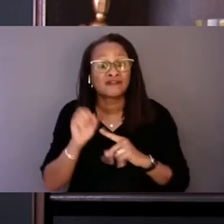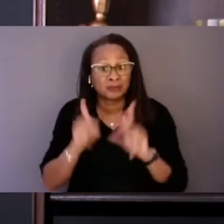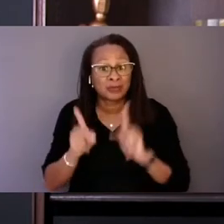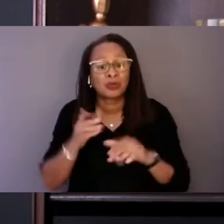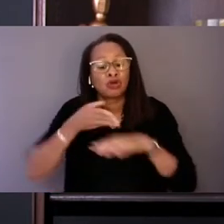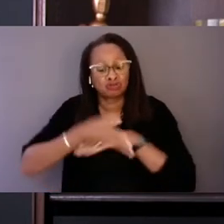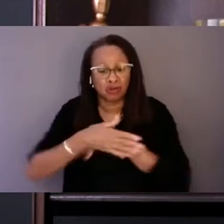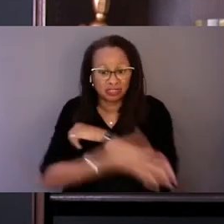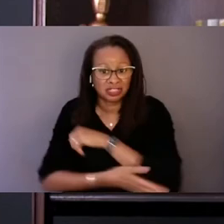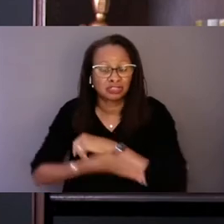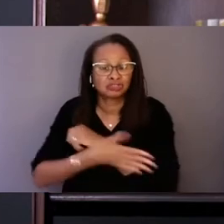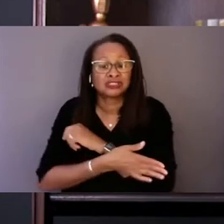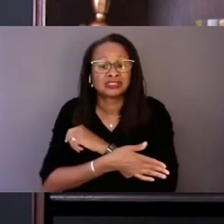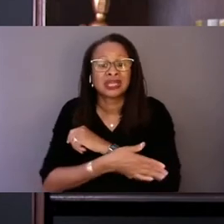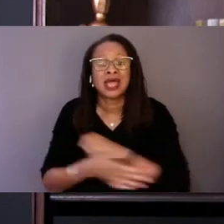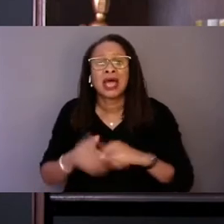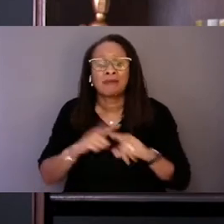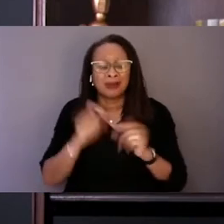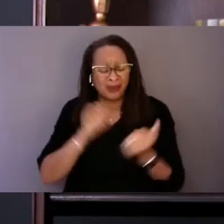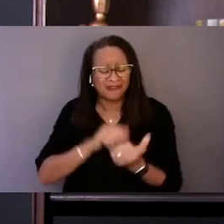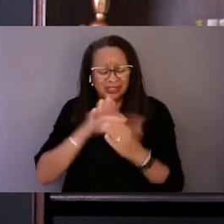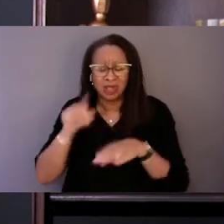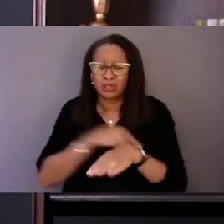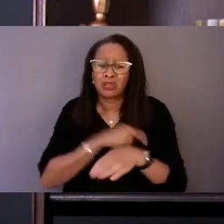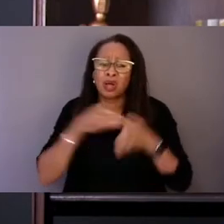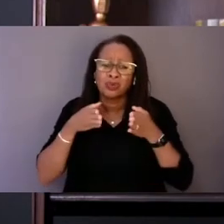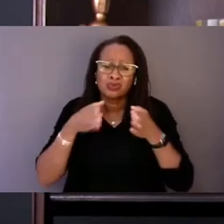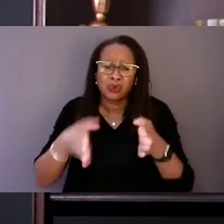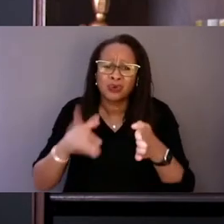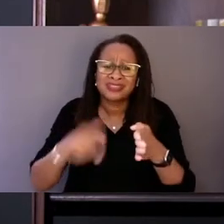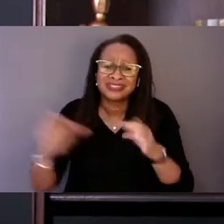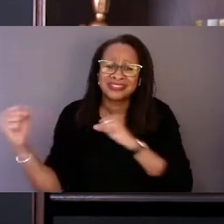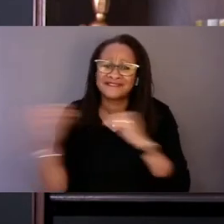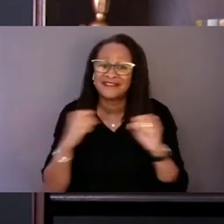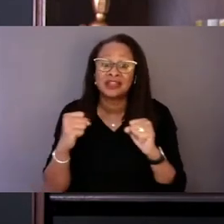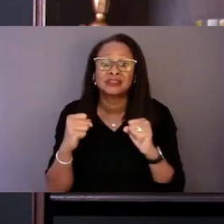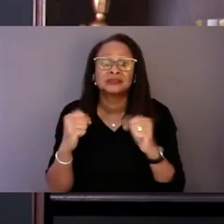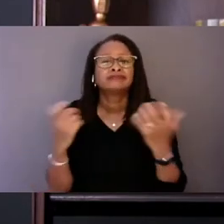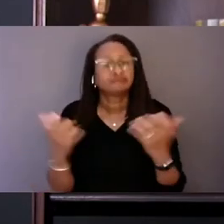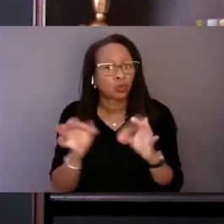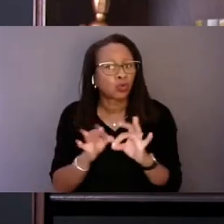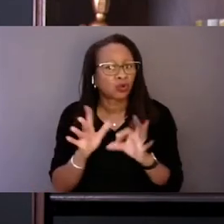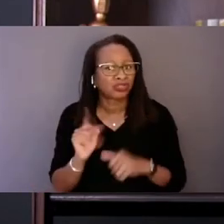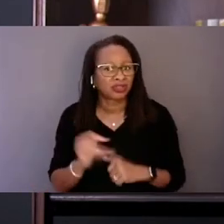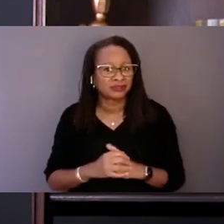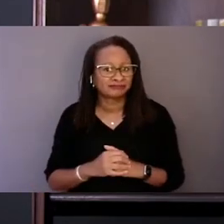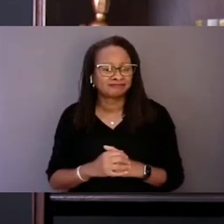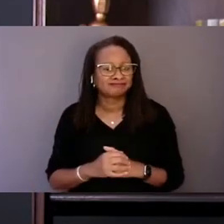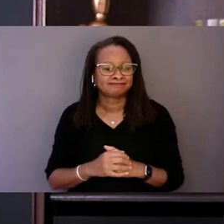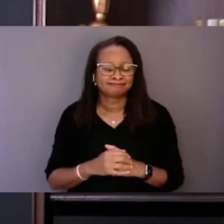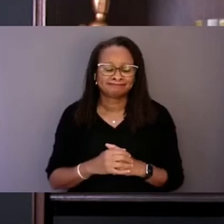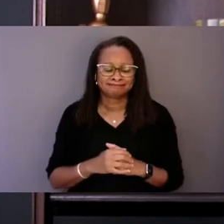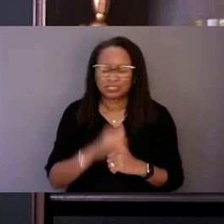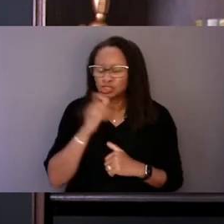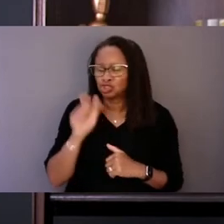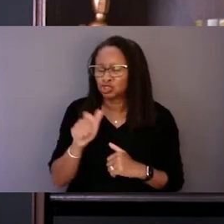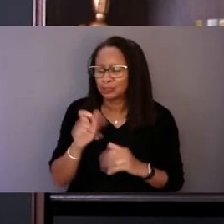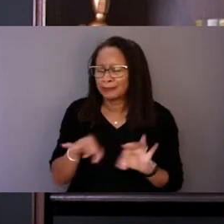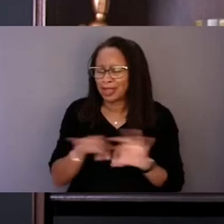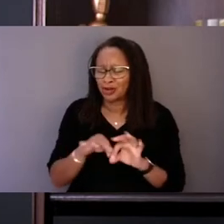Oh, we face a long road ahead. This fight is worth it. It shouldn't matter what neighborhood, city, or state you live in,